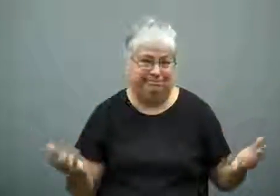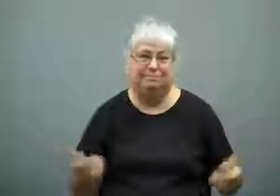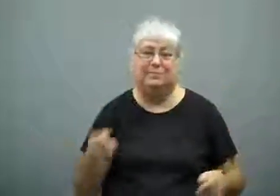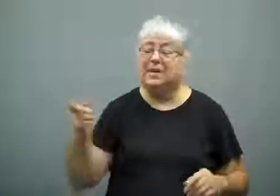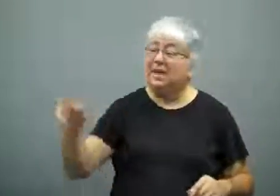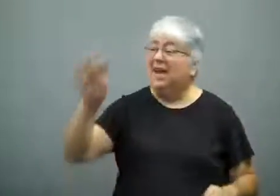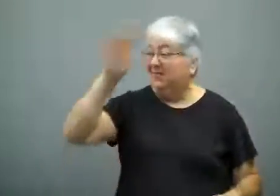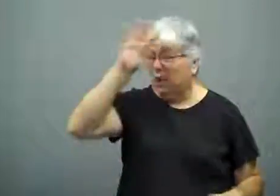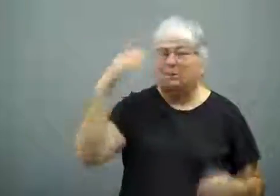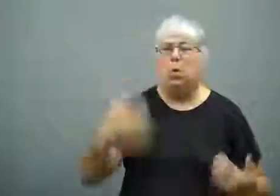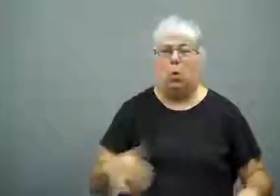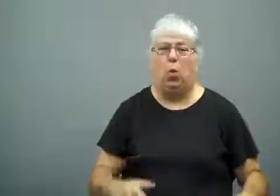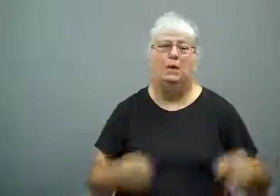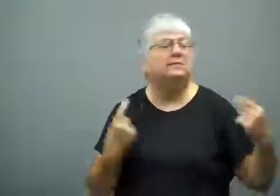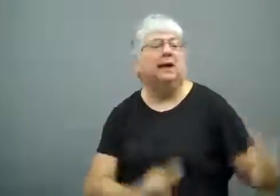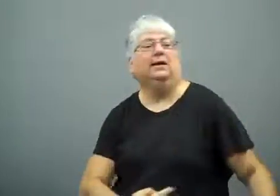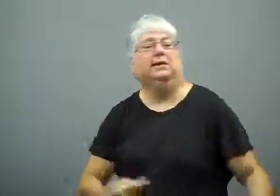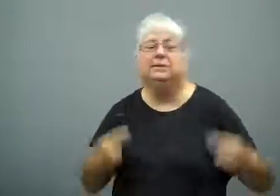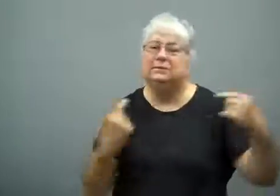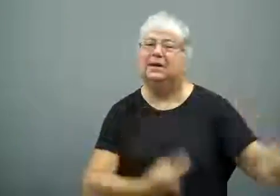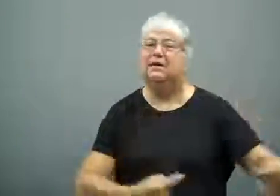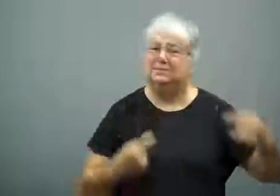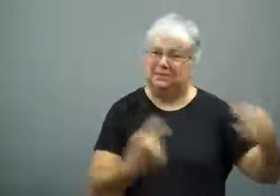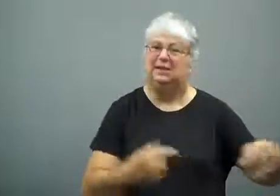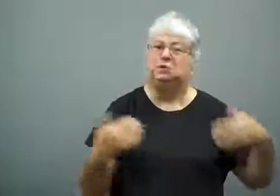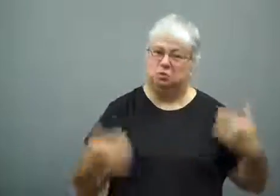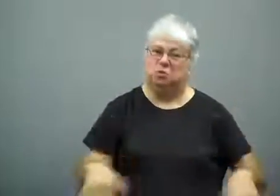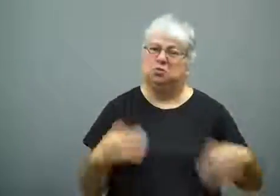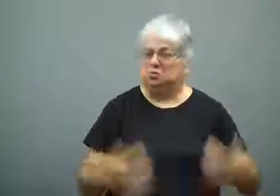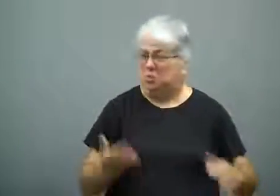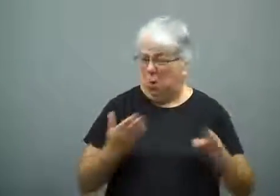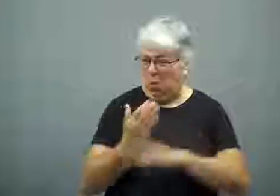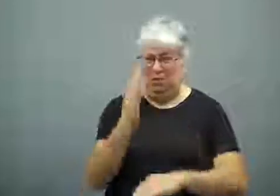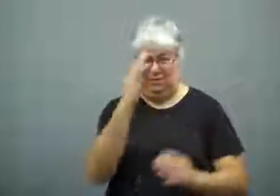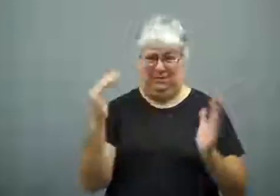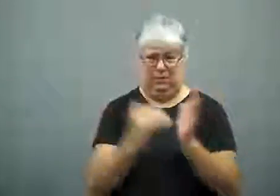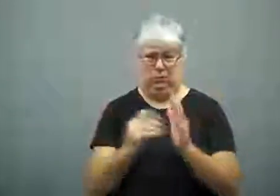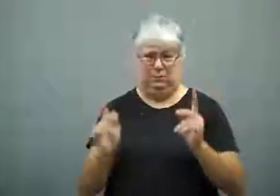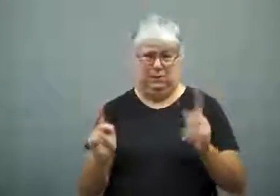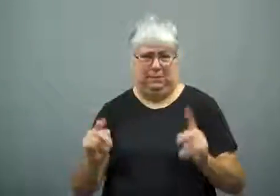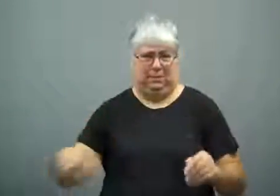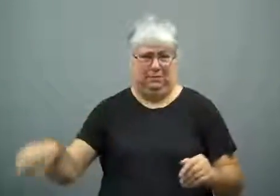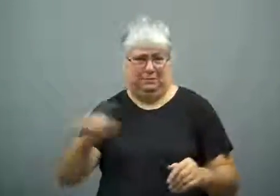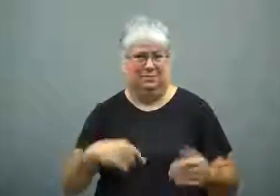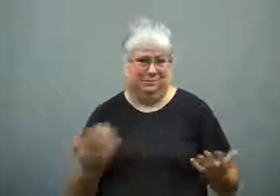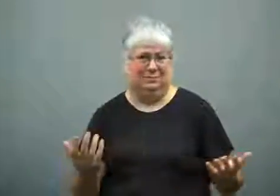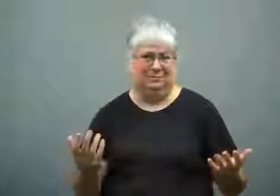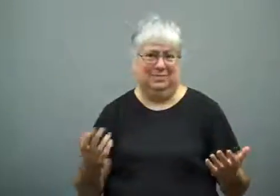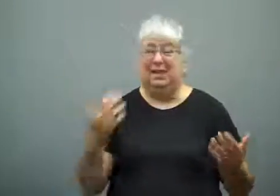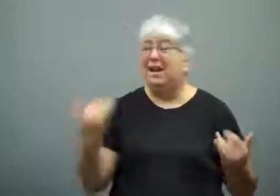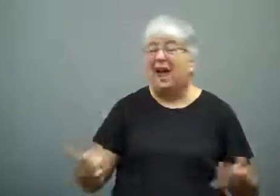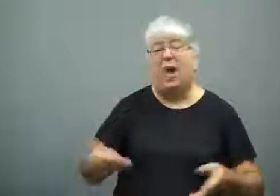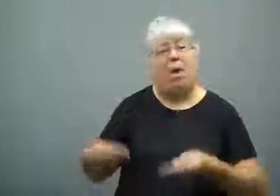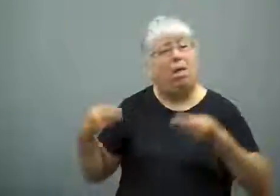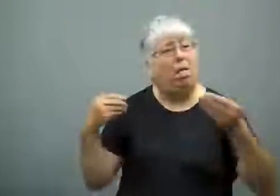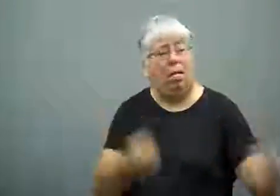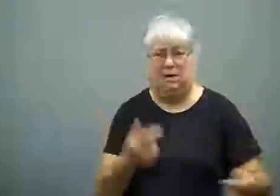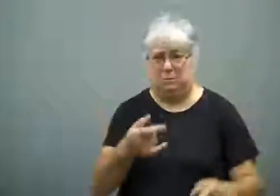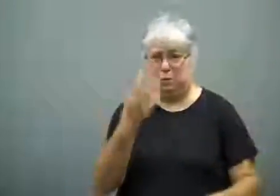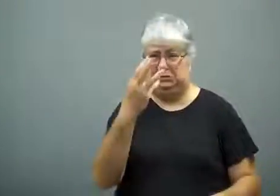Over 5000 people are involved in the firefighting efforts.